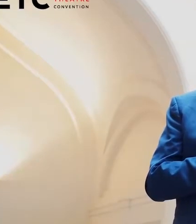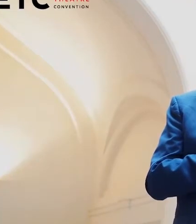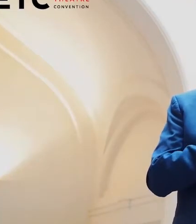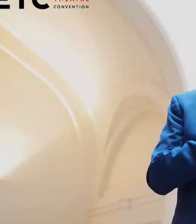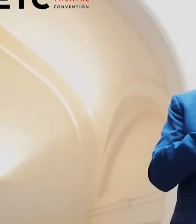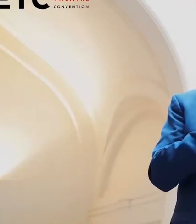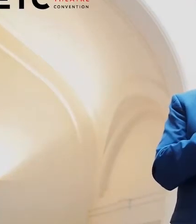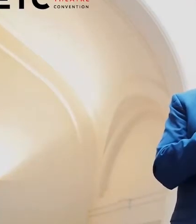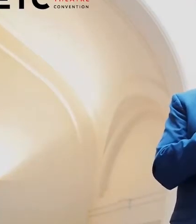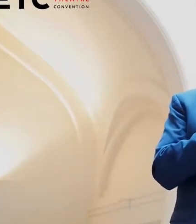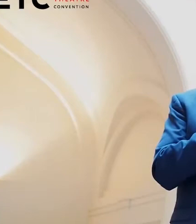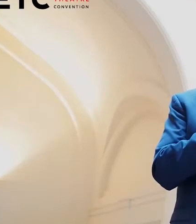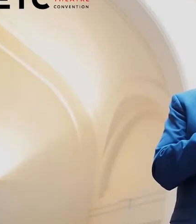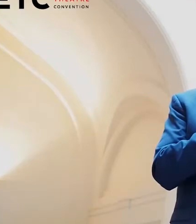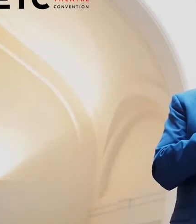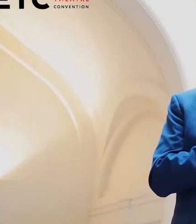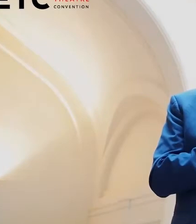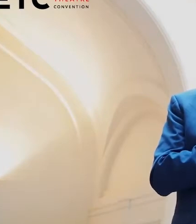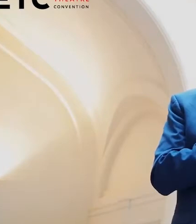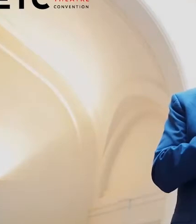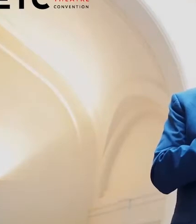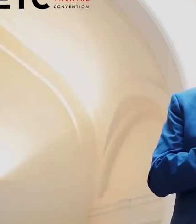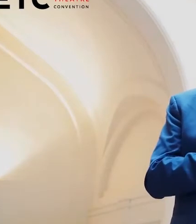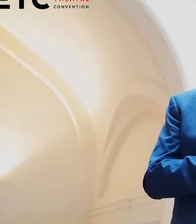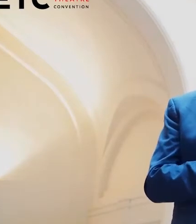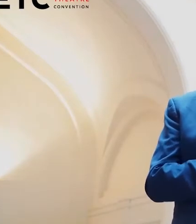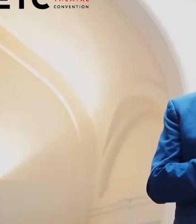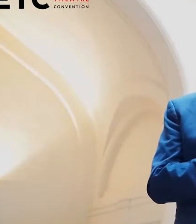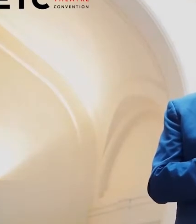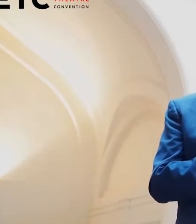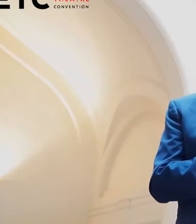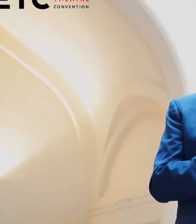and especially to Barbara Gessler,